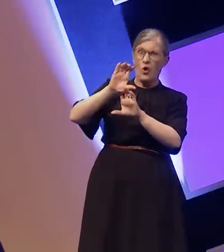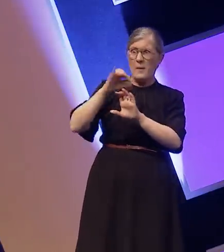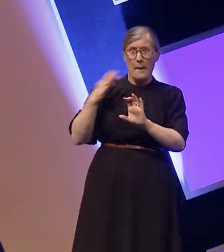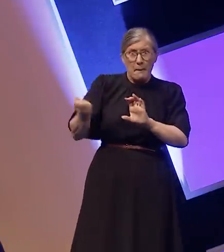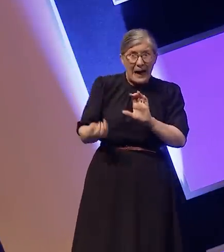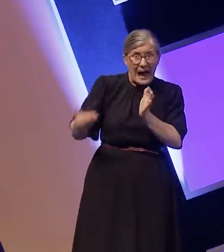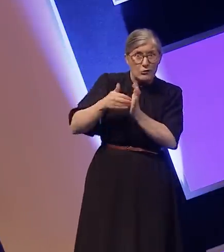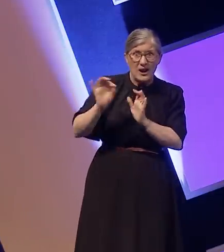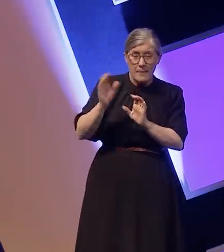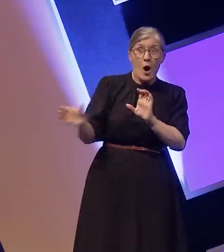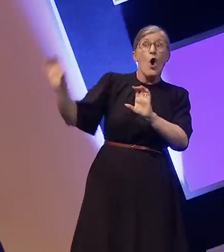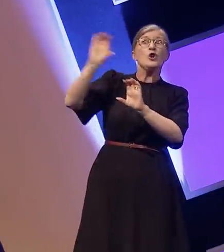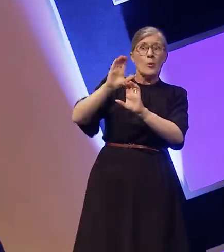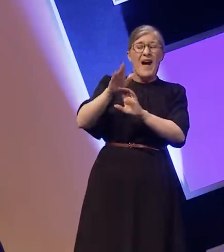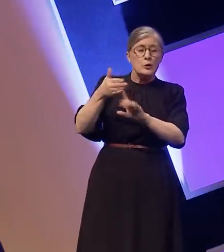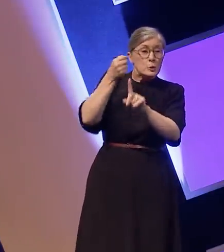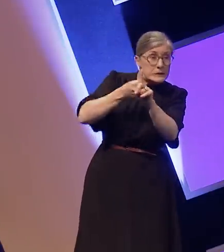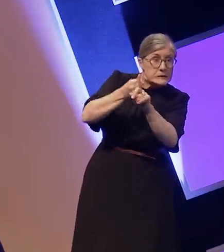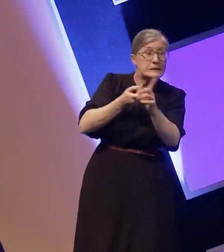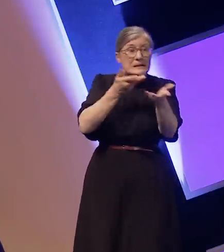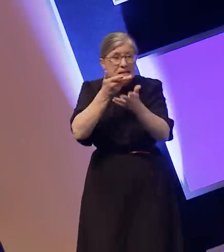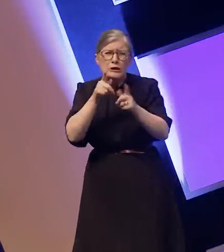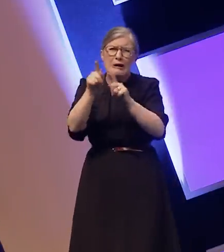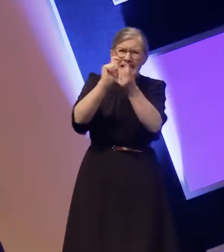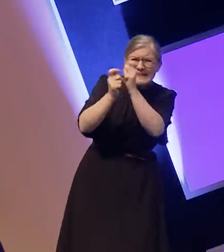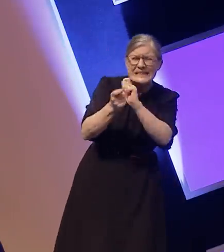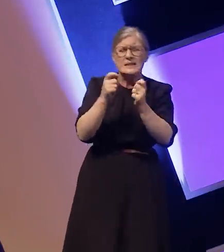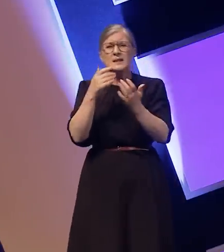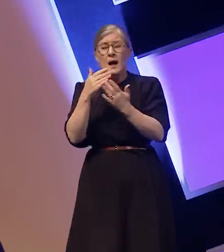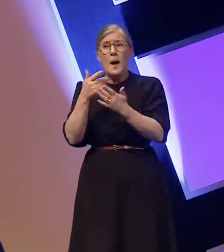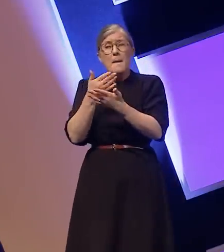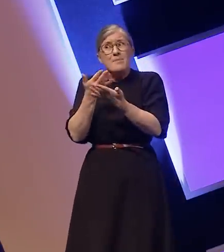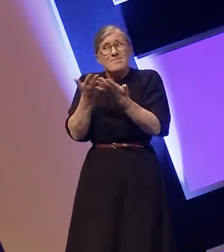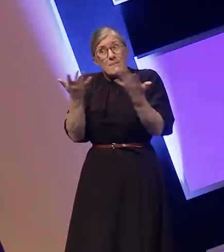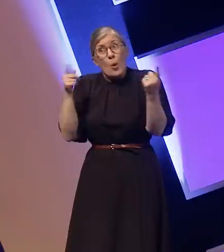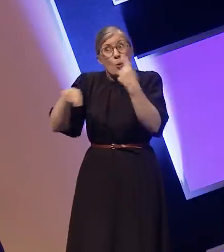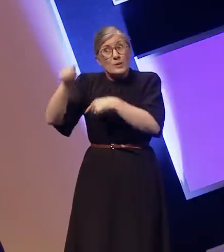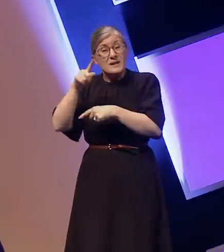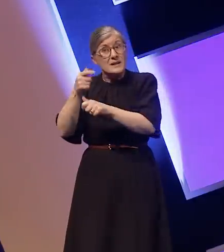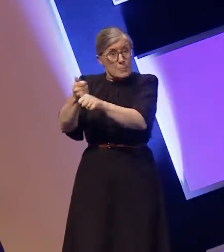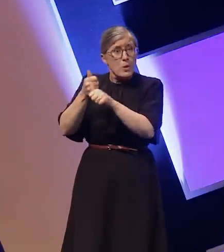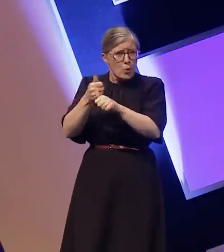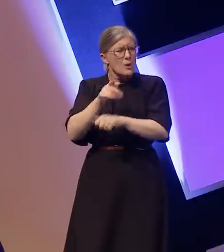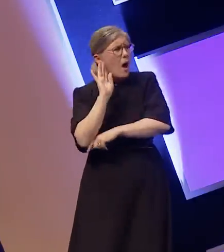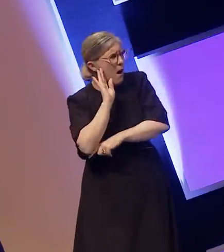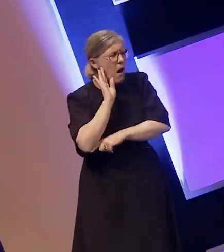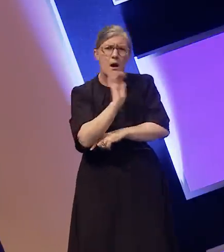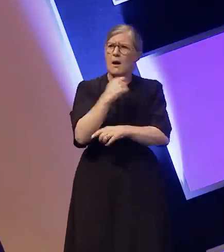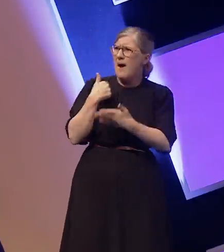a lot of times people are very supportive and make changes based on my advice. But the problem is, it